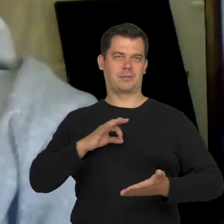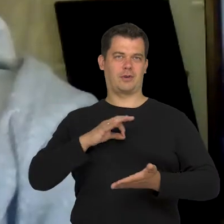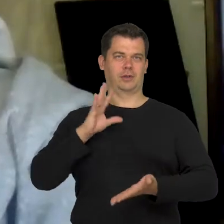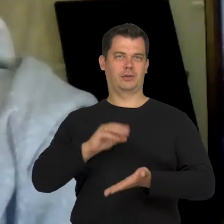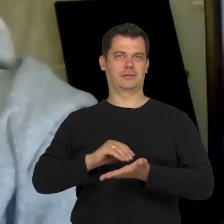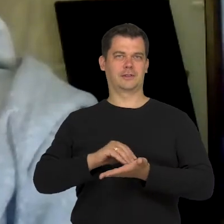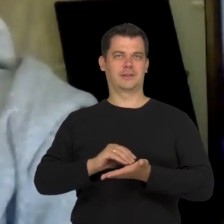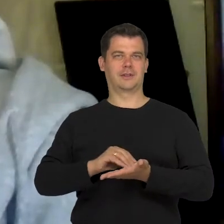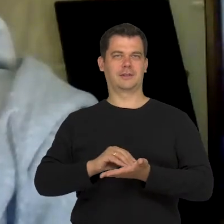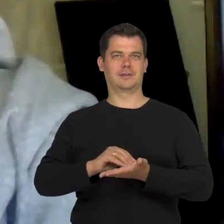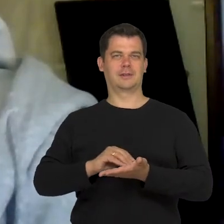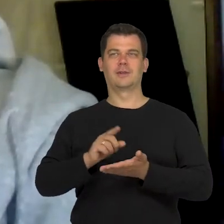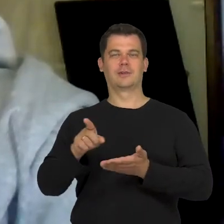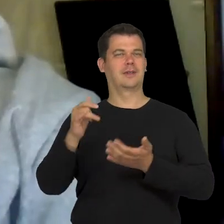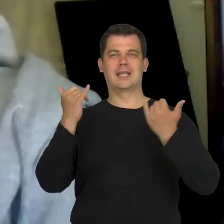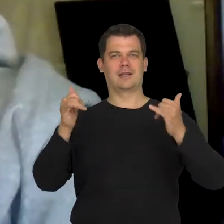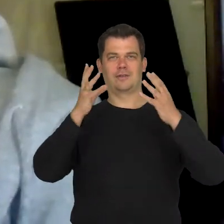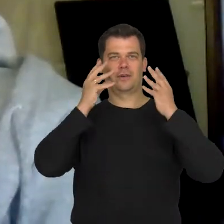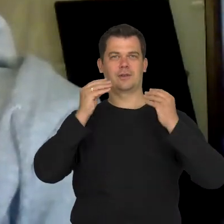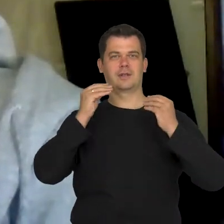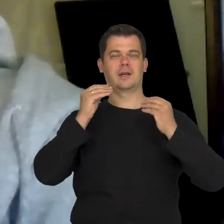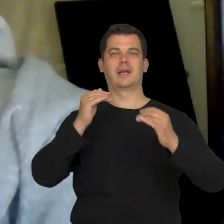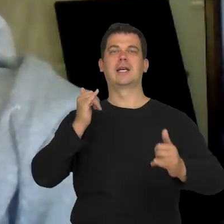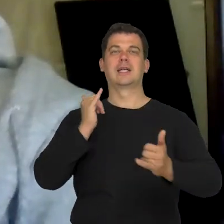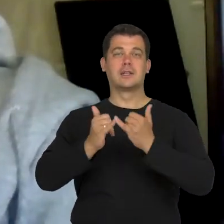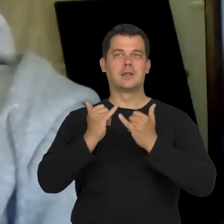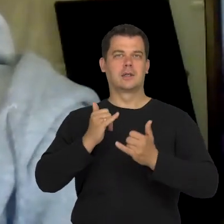This would be different if I hadn't had that experience.